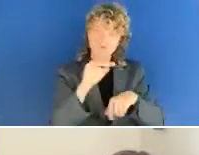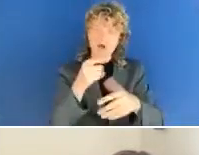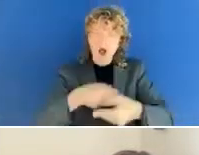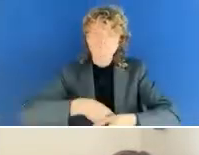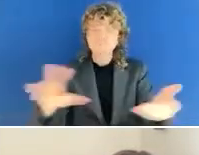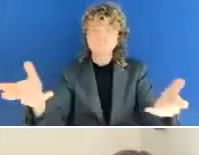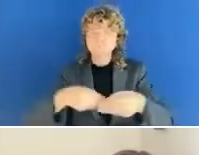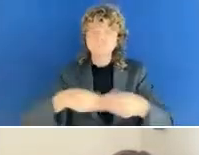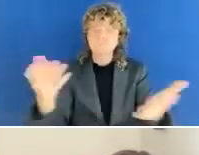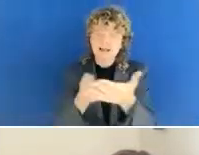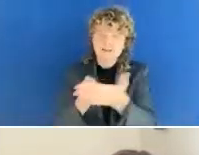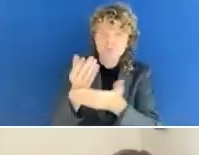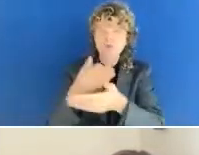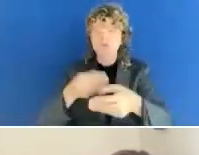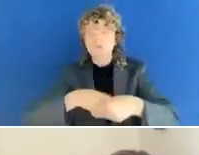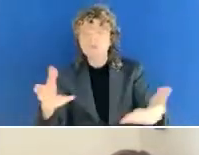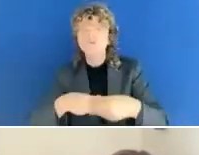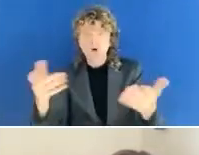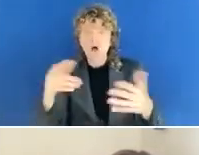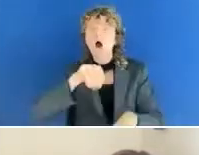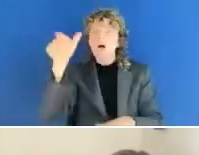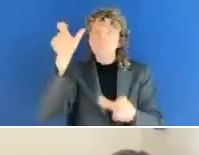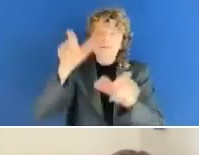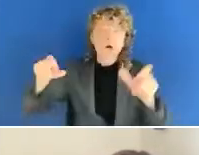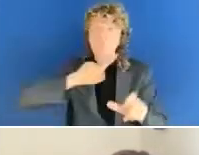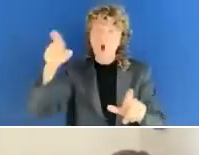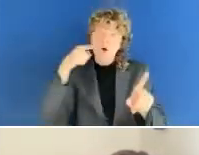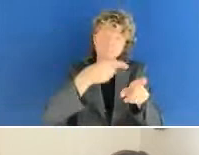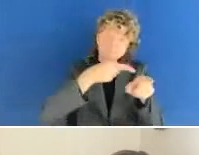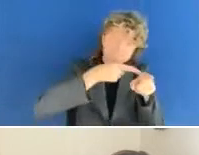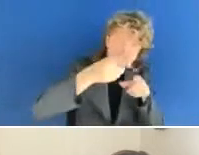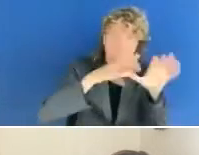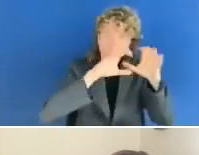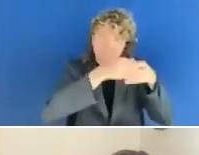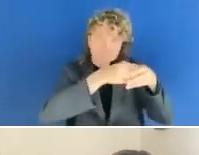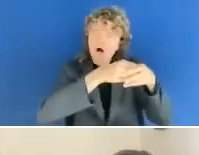other practitioners in the space. So this is critical, given that accessibility training,